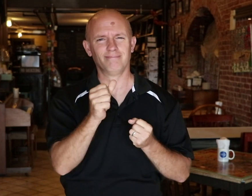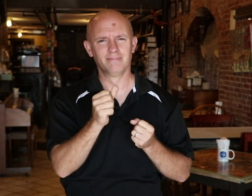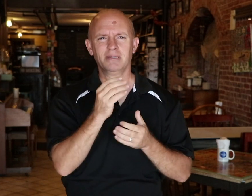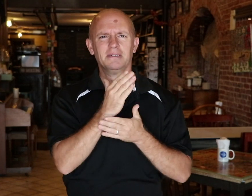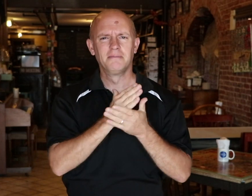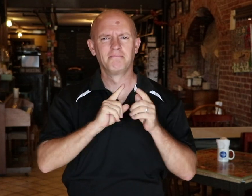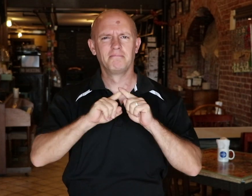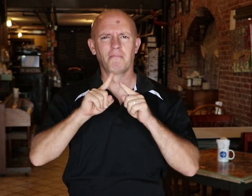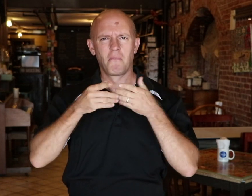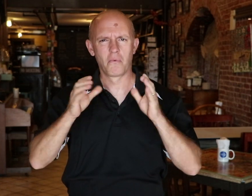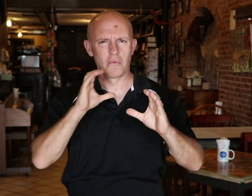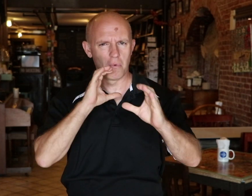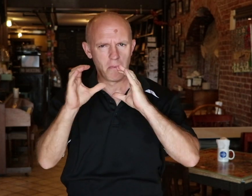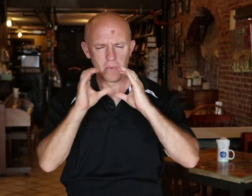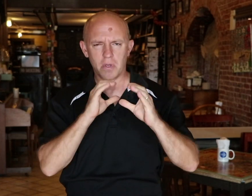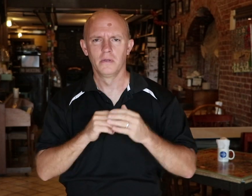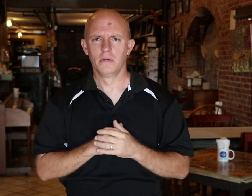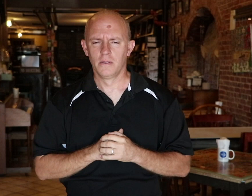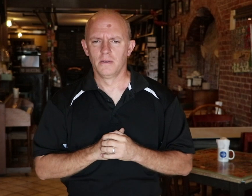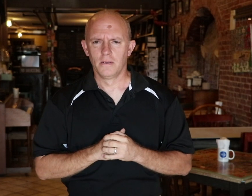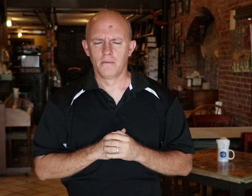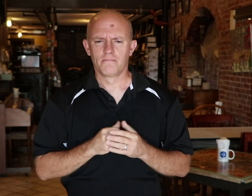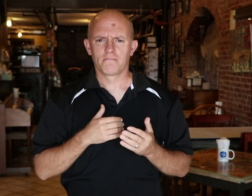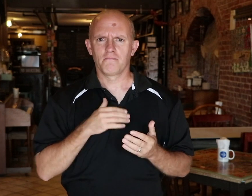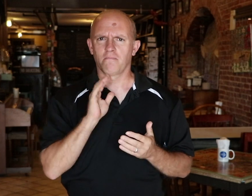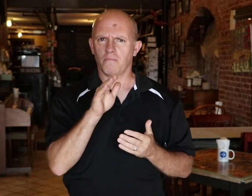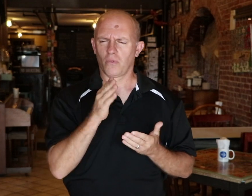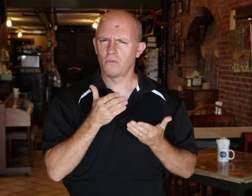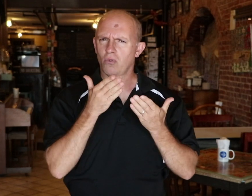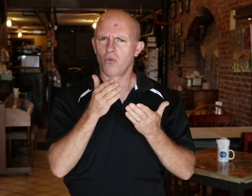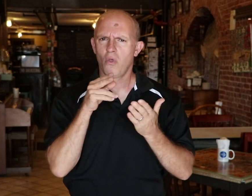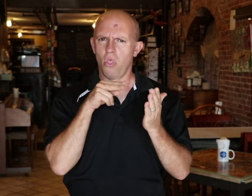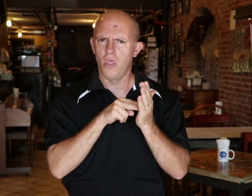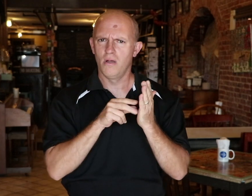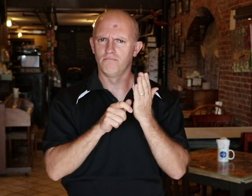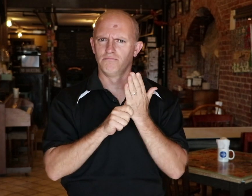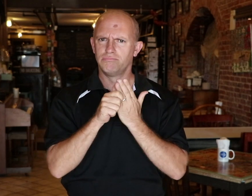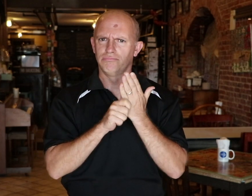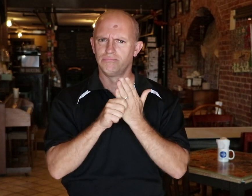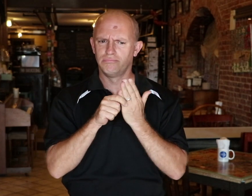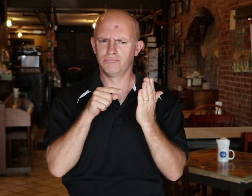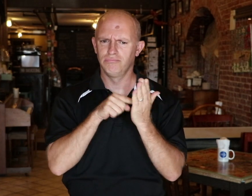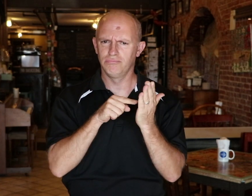Some have other ways to communicate. So we hope you take the opportunity to